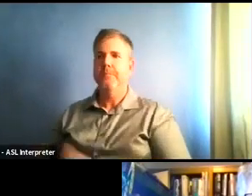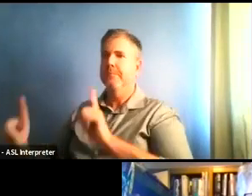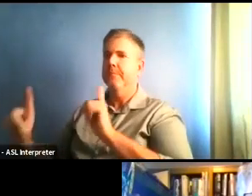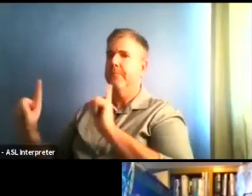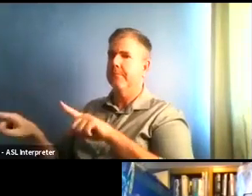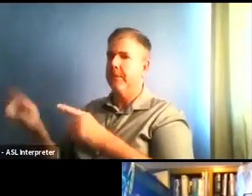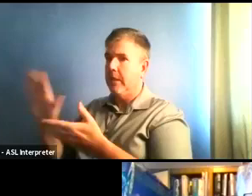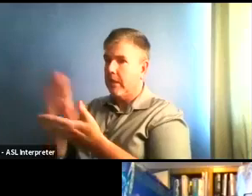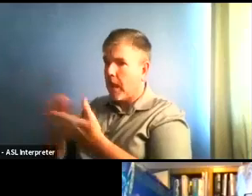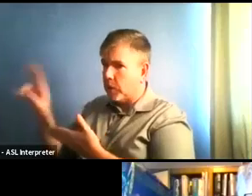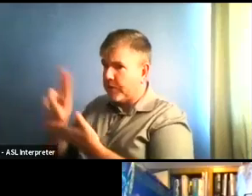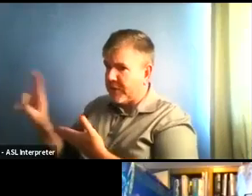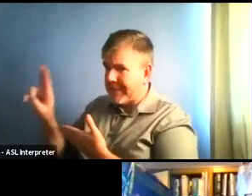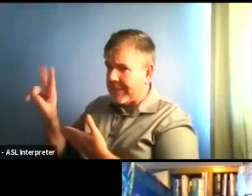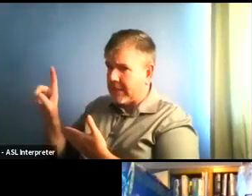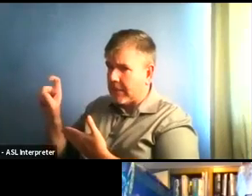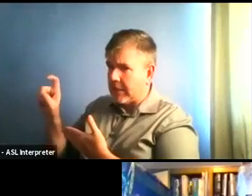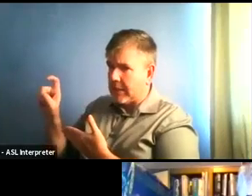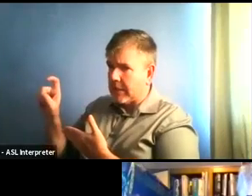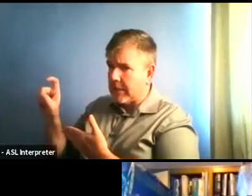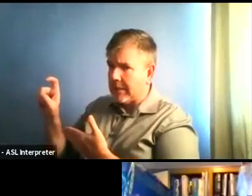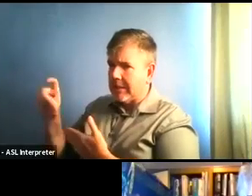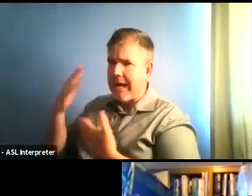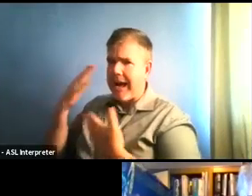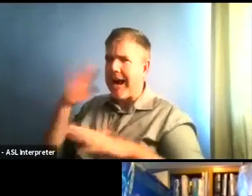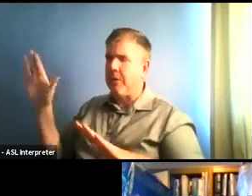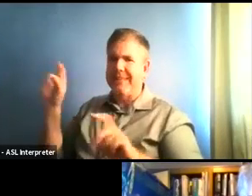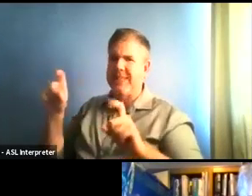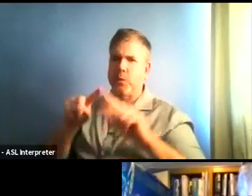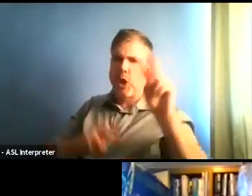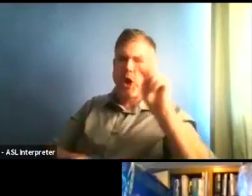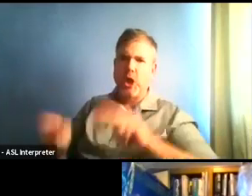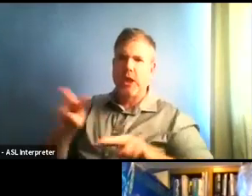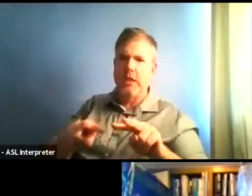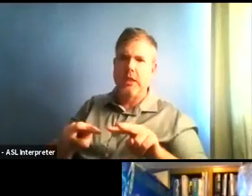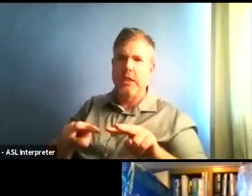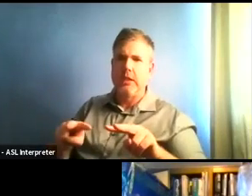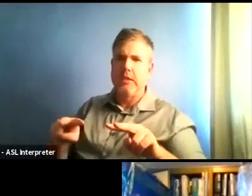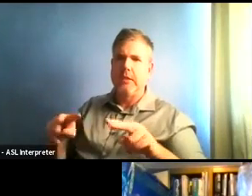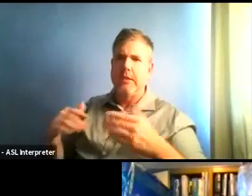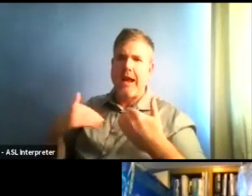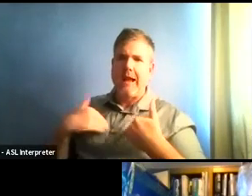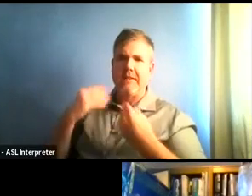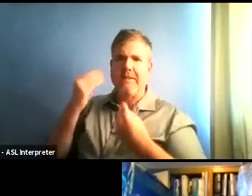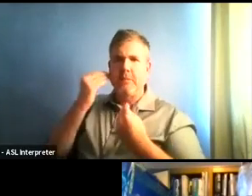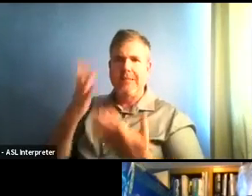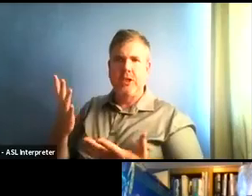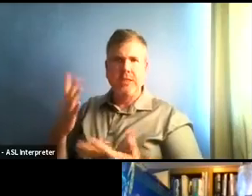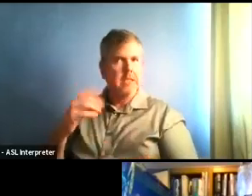We have to look that up, we can get back to you on that. It's not in purple. I don't know. Is it is it in red?